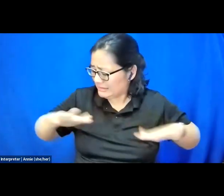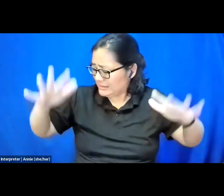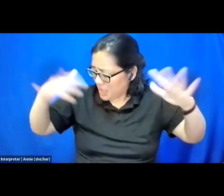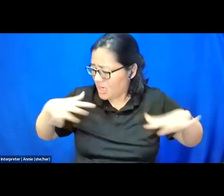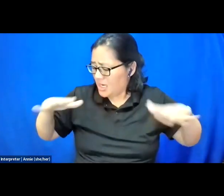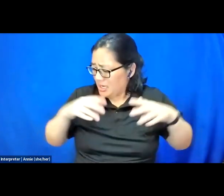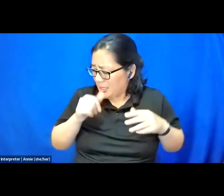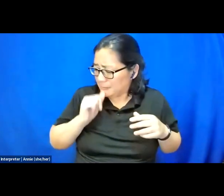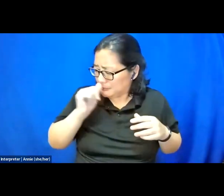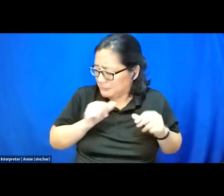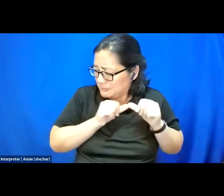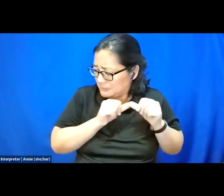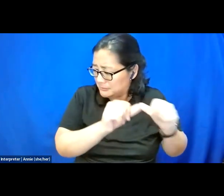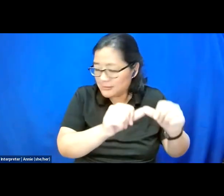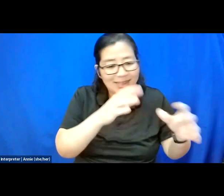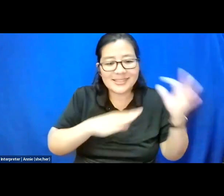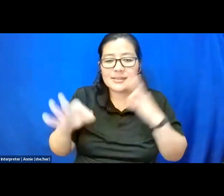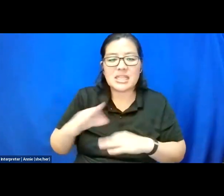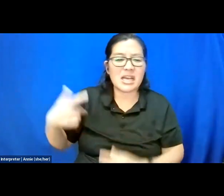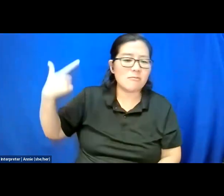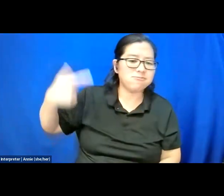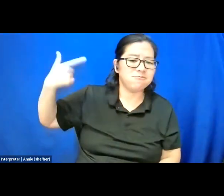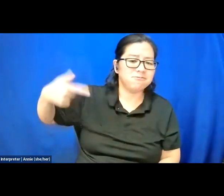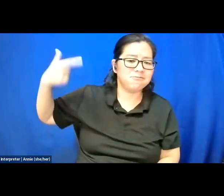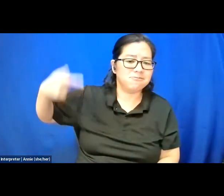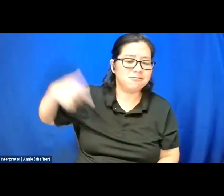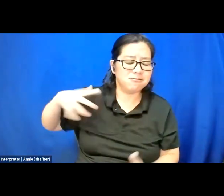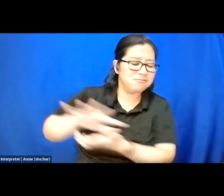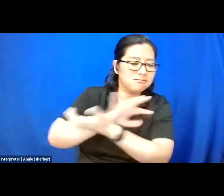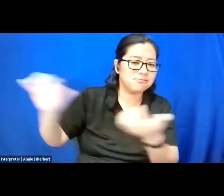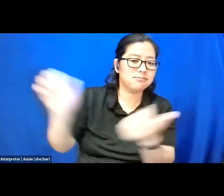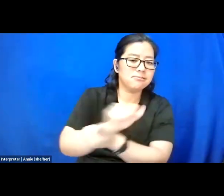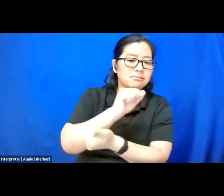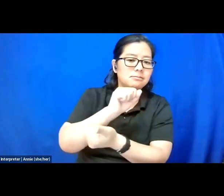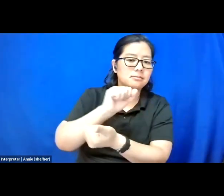of seven shells erasing his chance to get well.